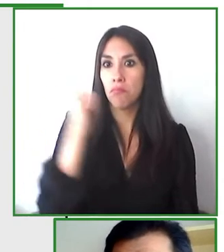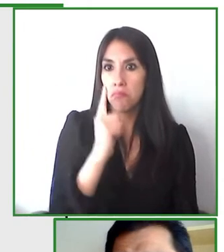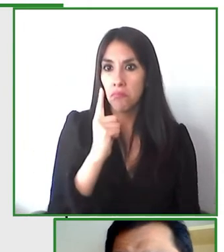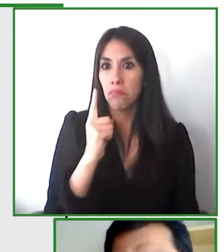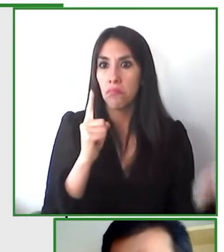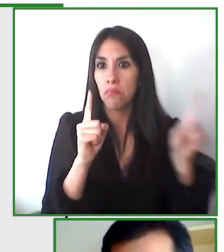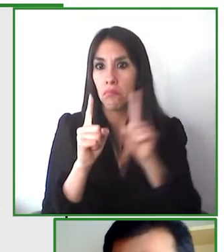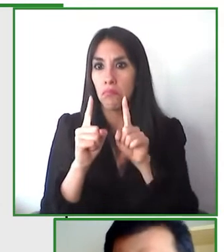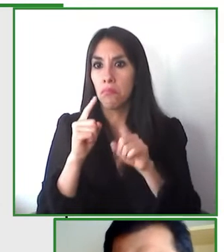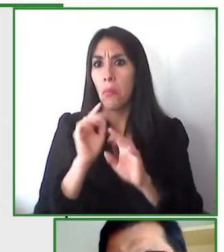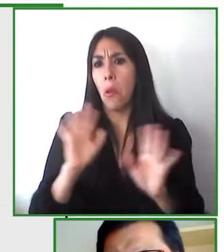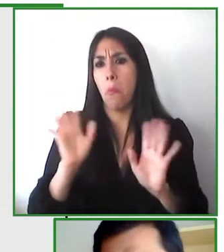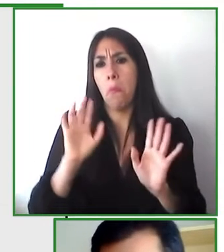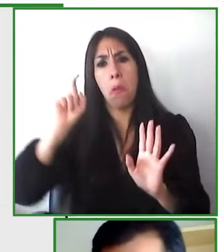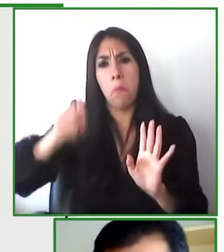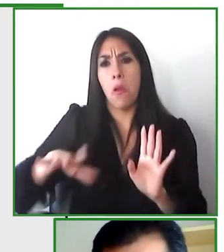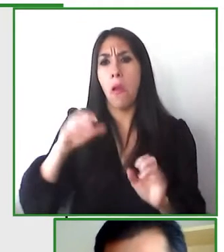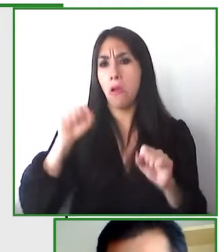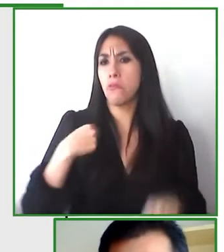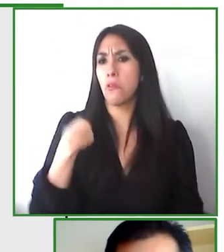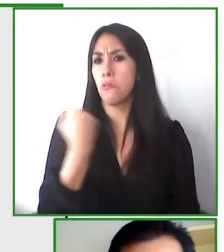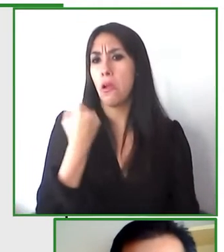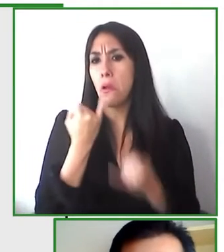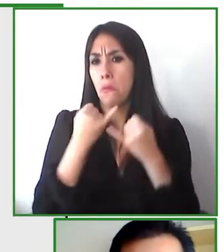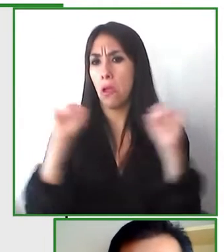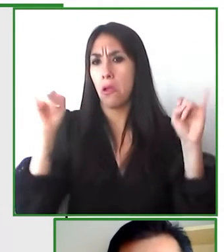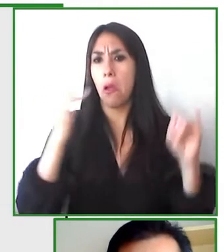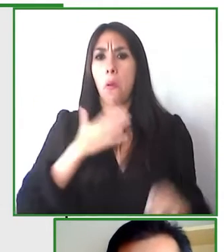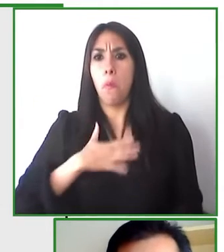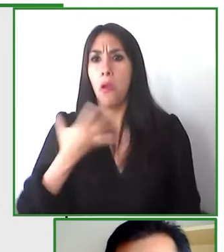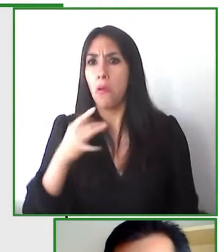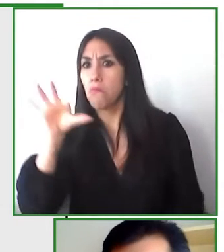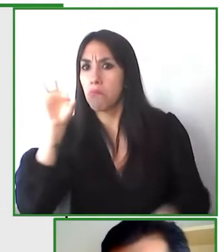transport the lines or their exchanges their between lines that they